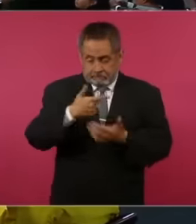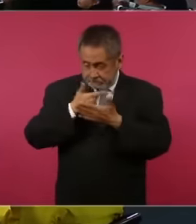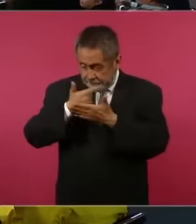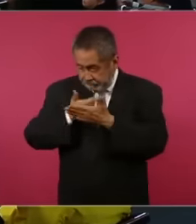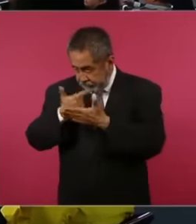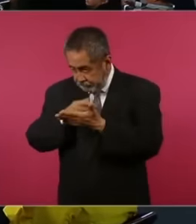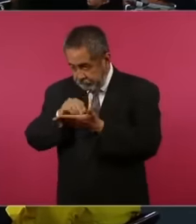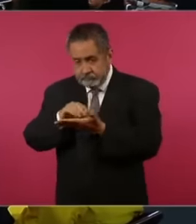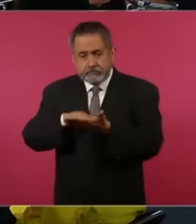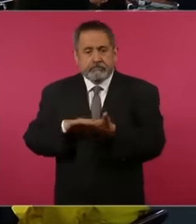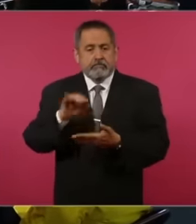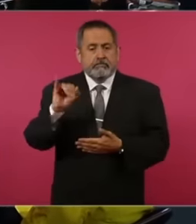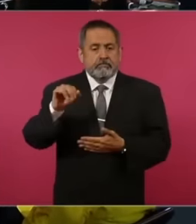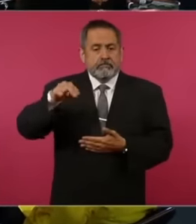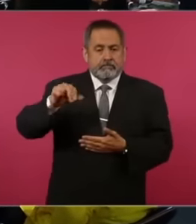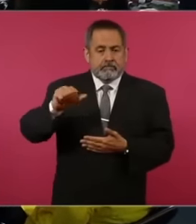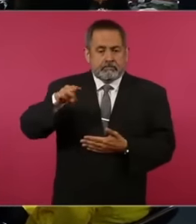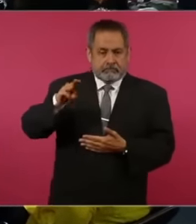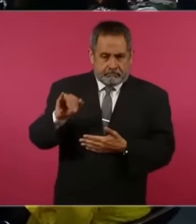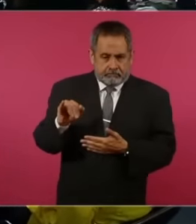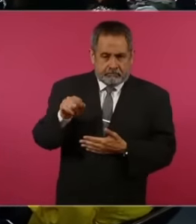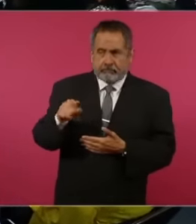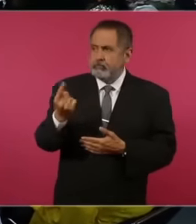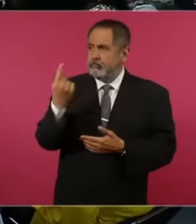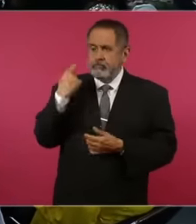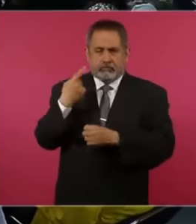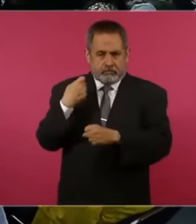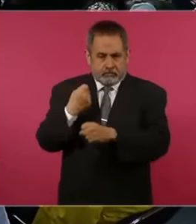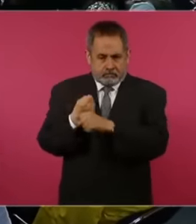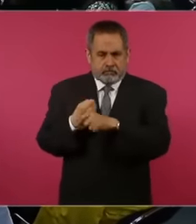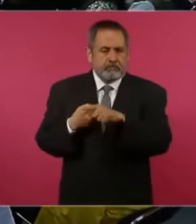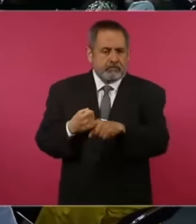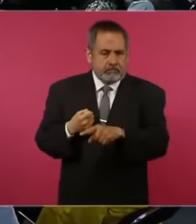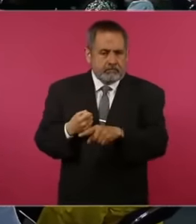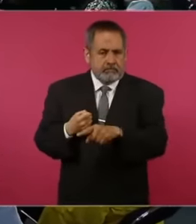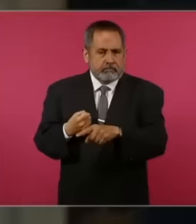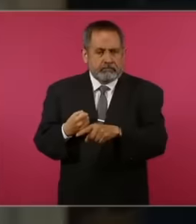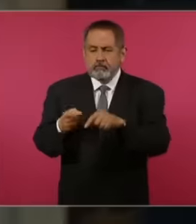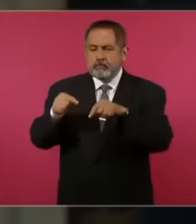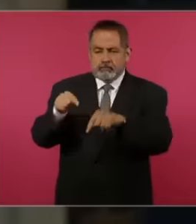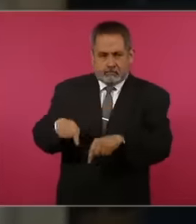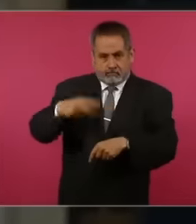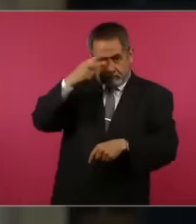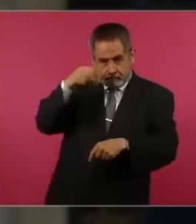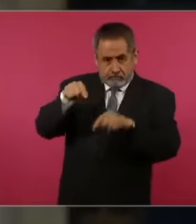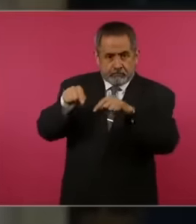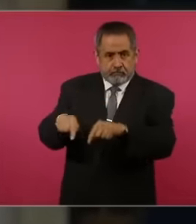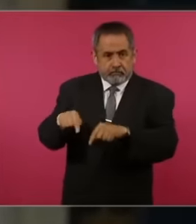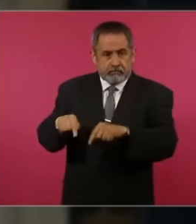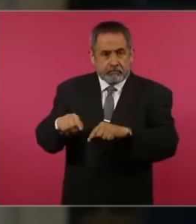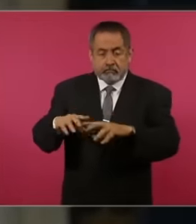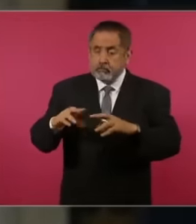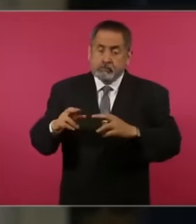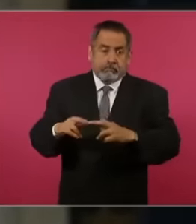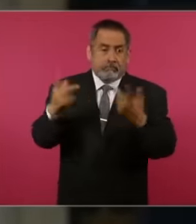inami data last year detected here in Mexico the record that has already been